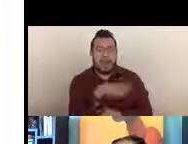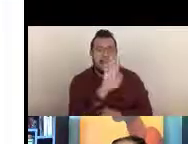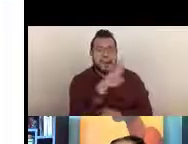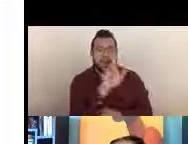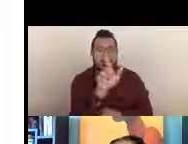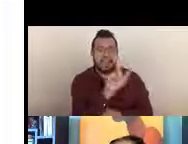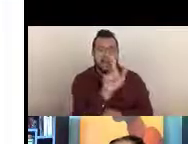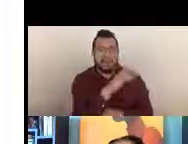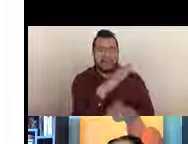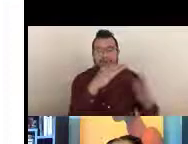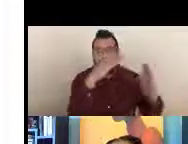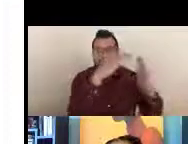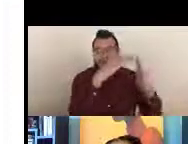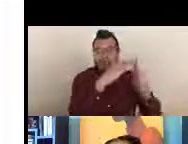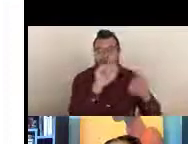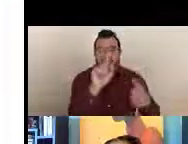of the first page of your summary statement.